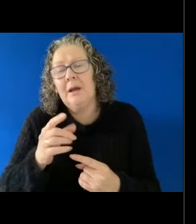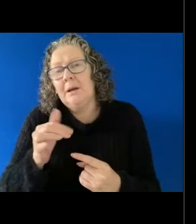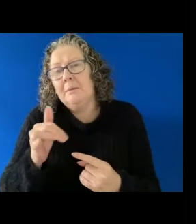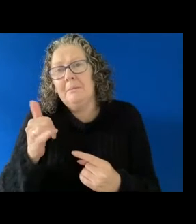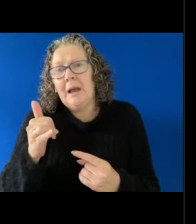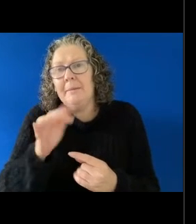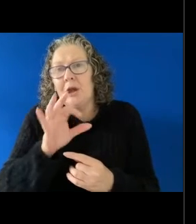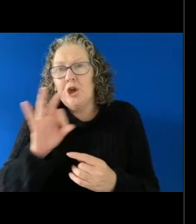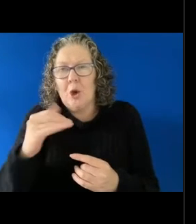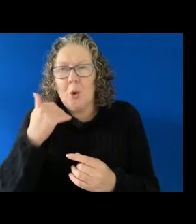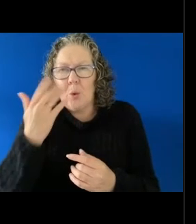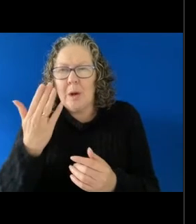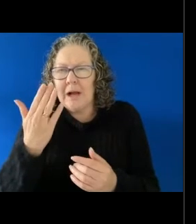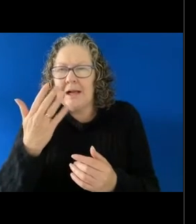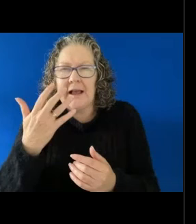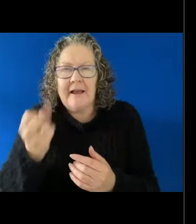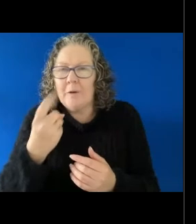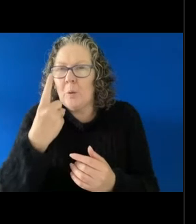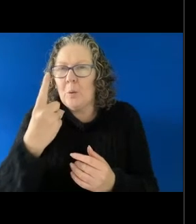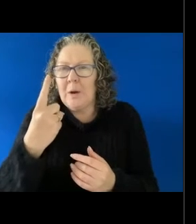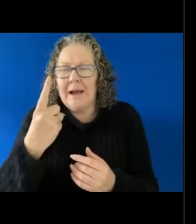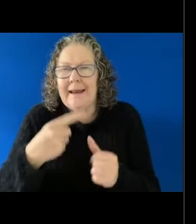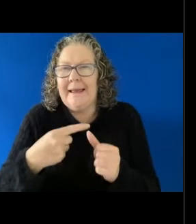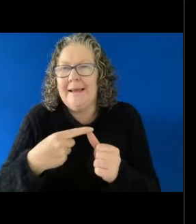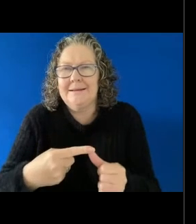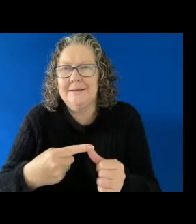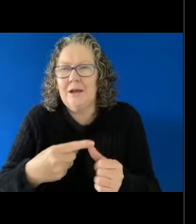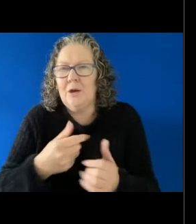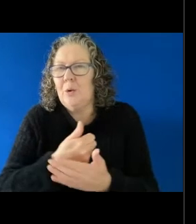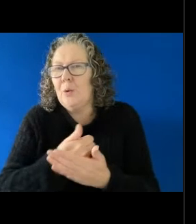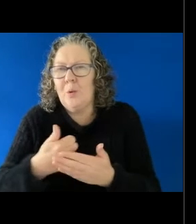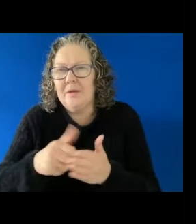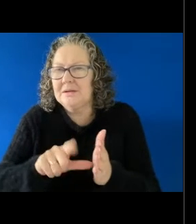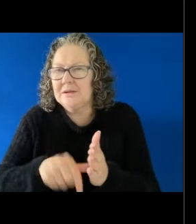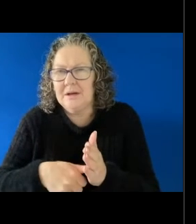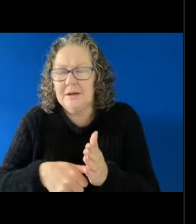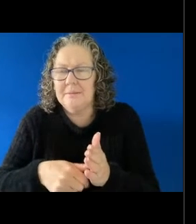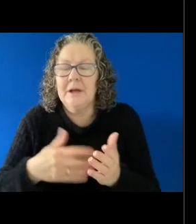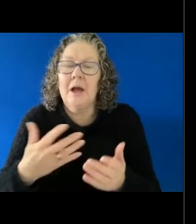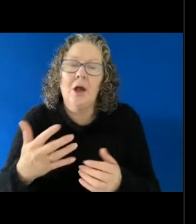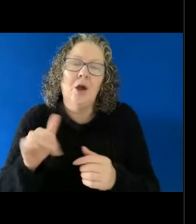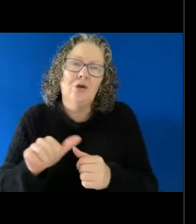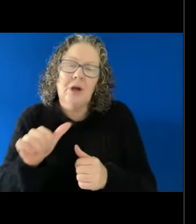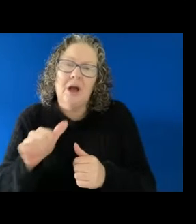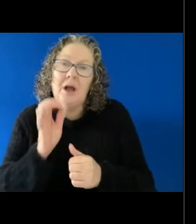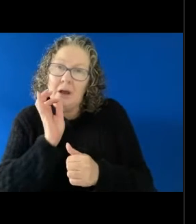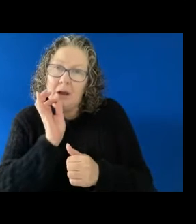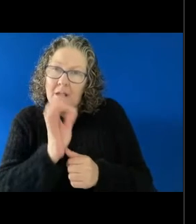Yep, of course, and would something like confidence coming forward